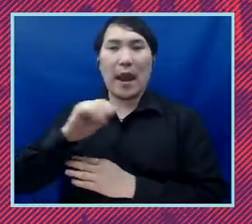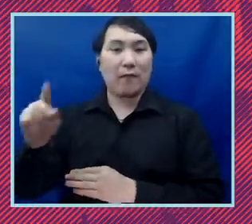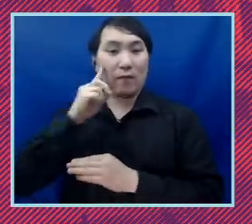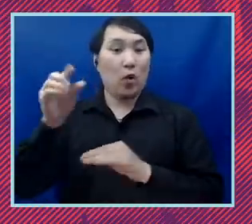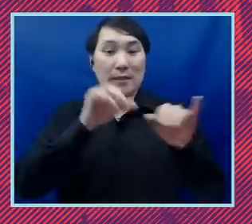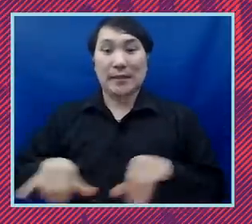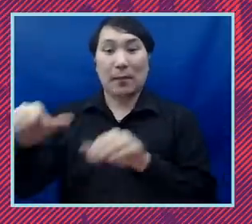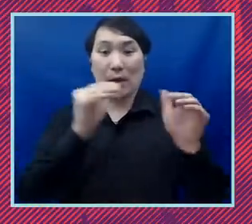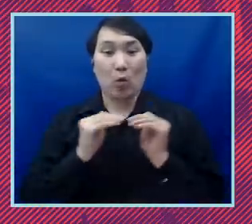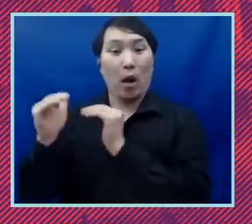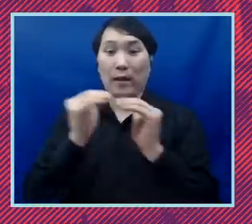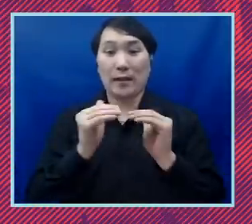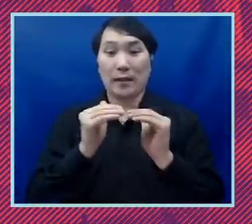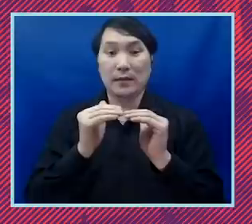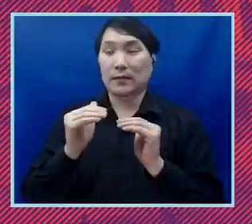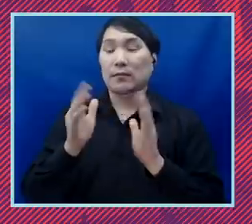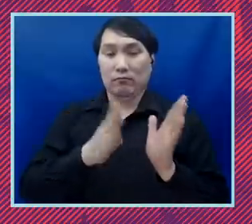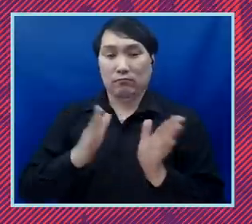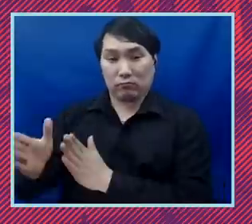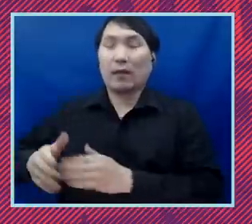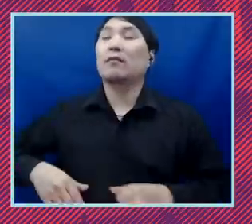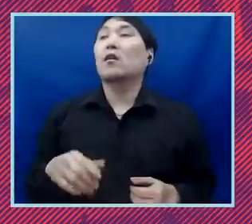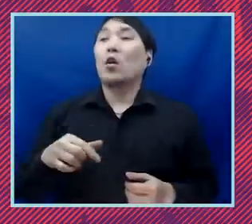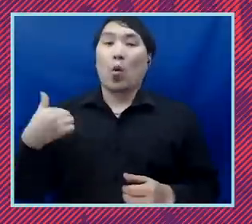i think we need to think about the fact i'm going to talk about some of the reasons why